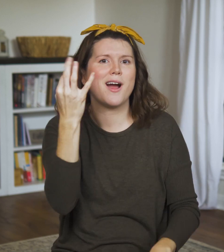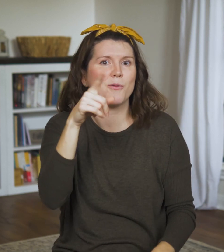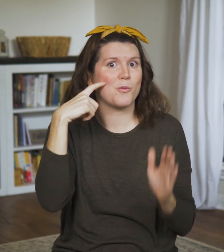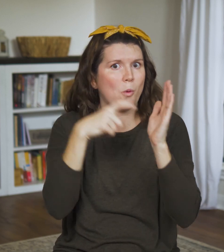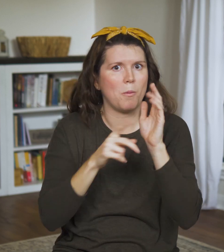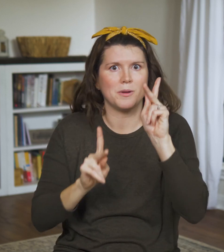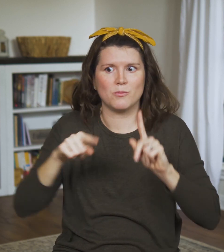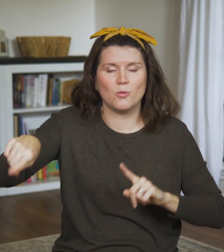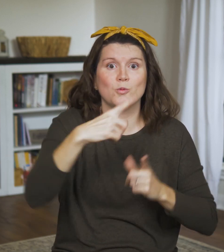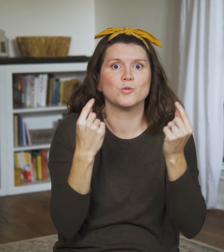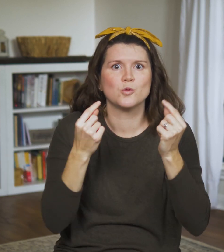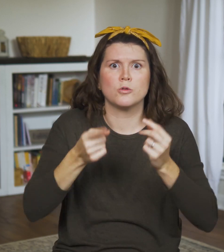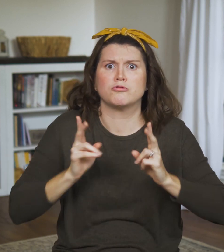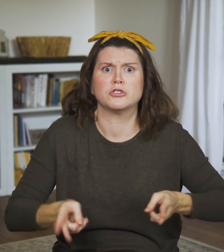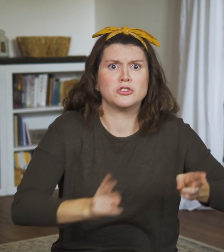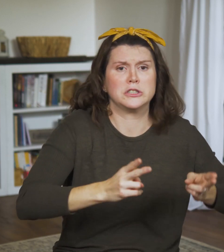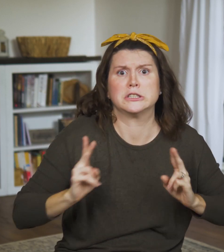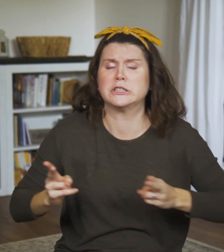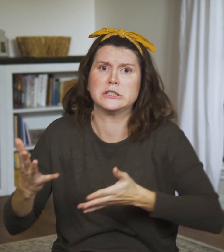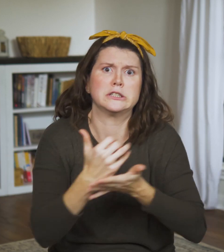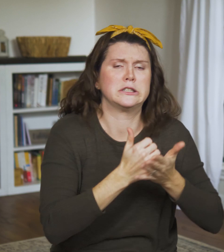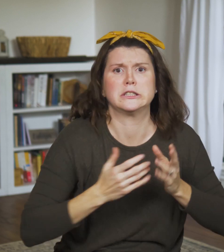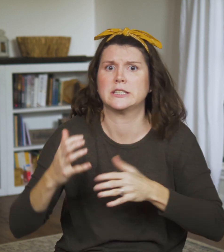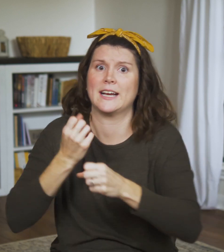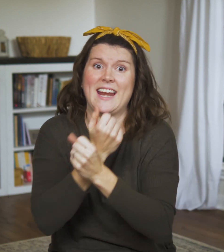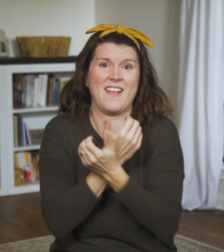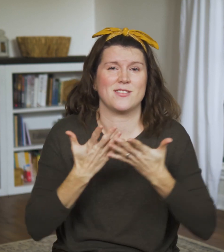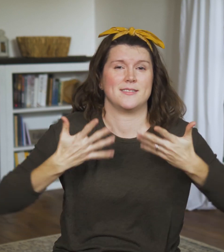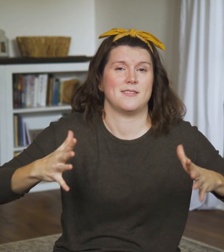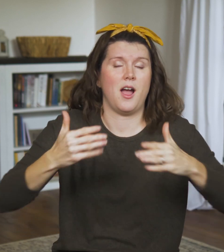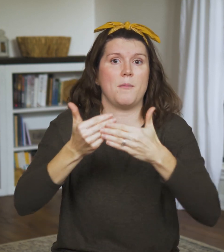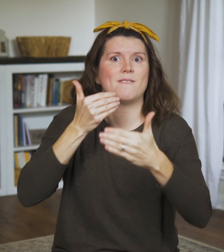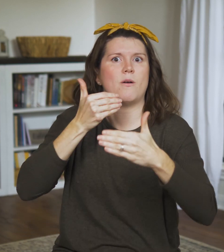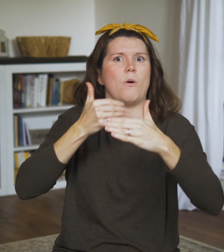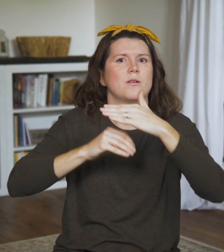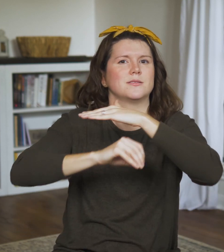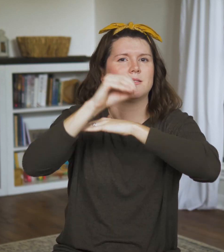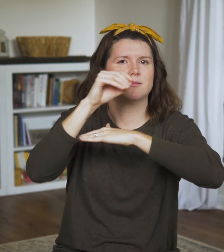As we continue getting to know this family,